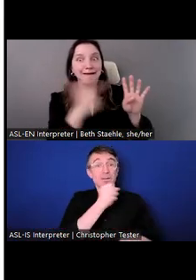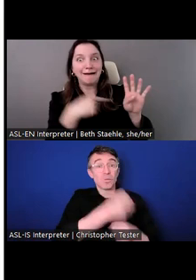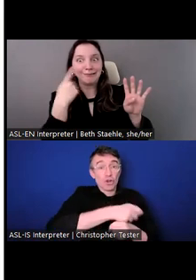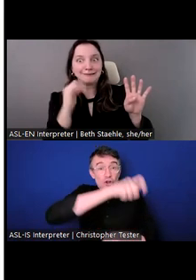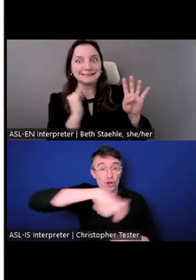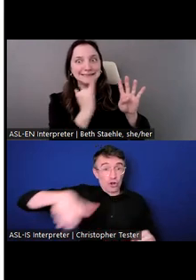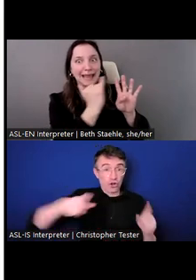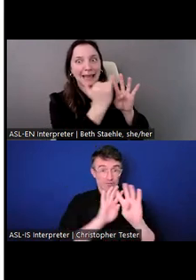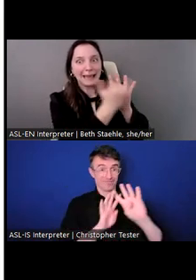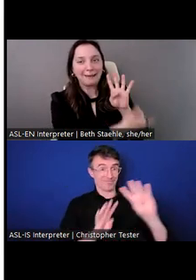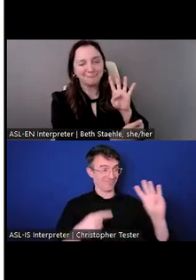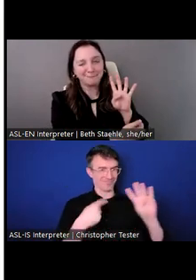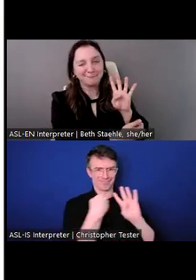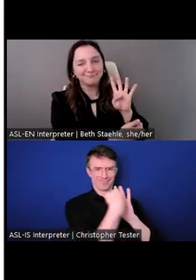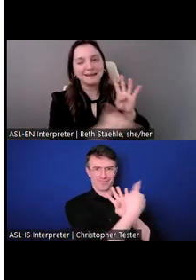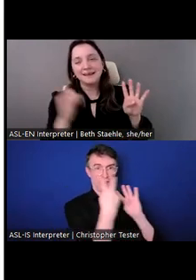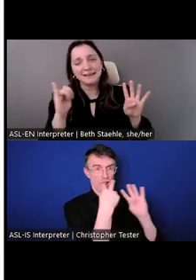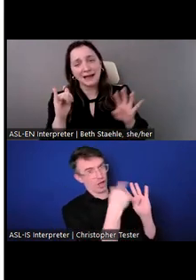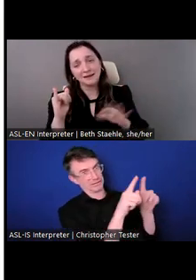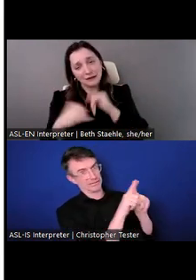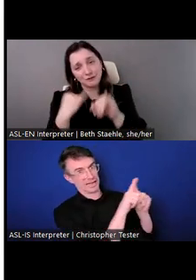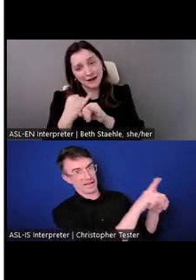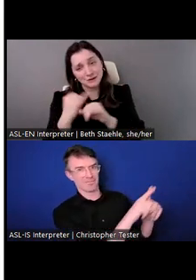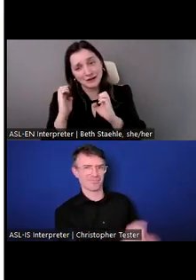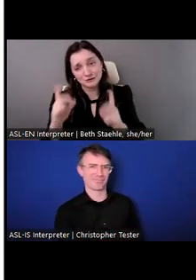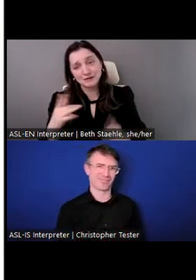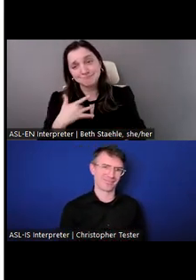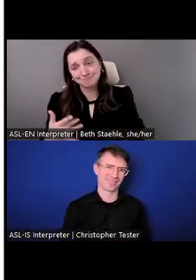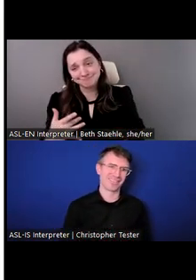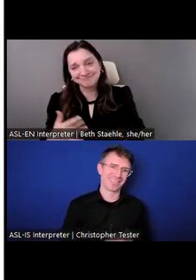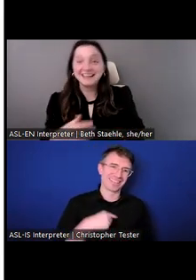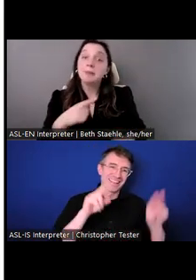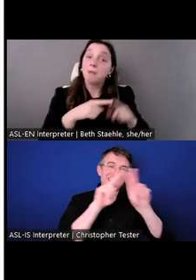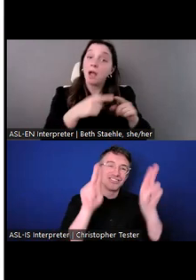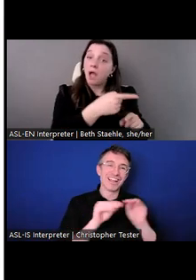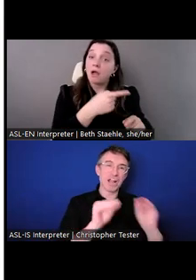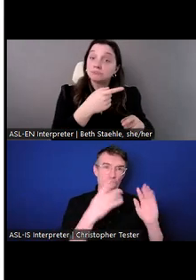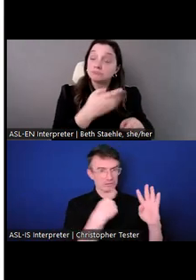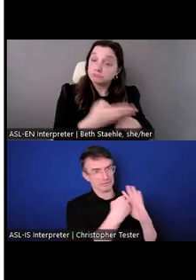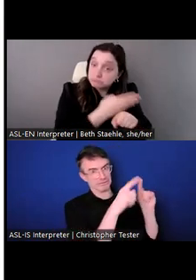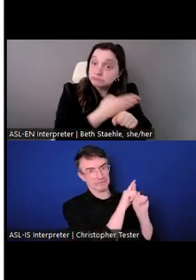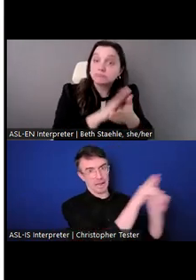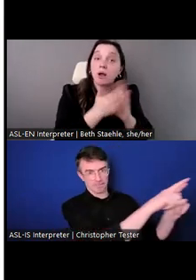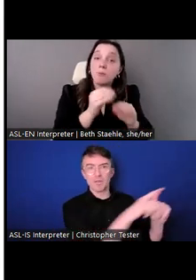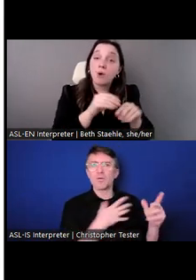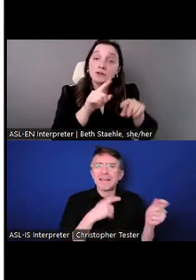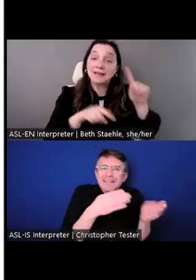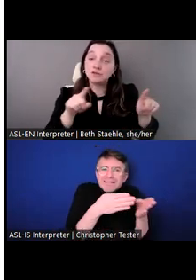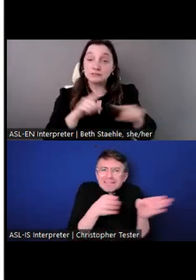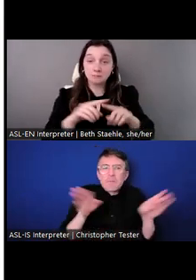We're doing better on some metrics like race, but we need and welcome candidates with disabilities